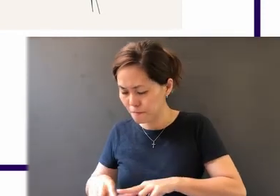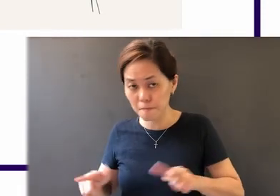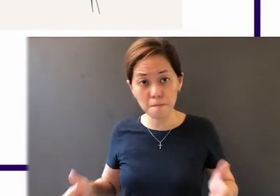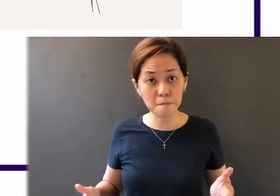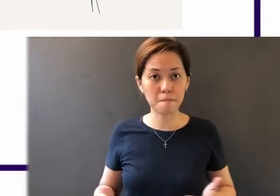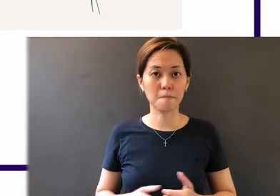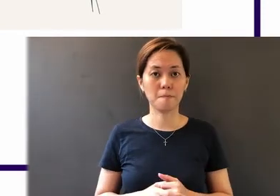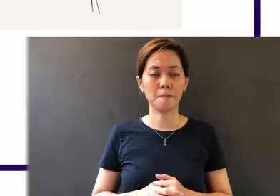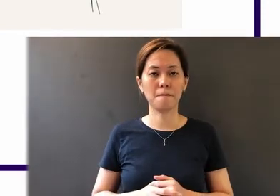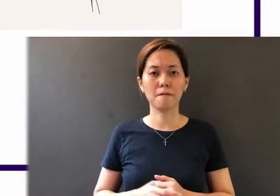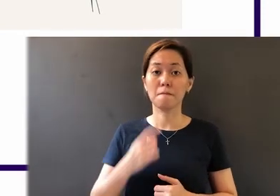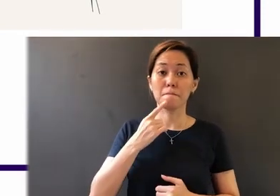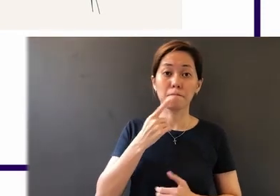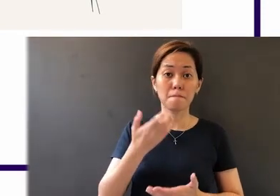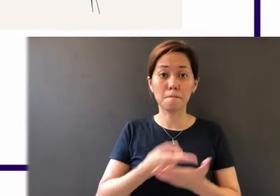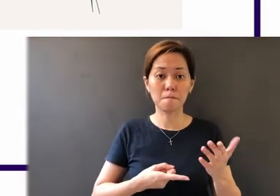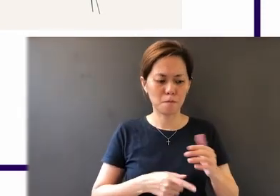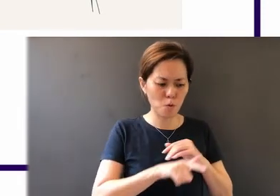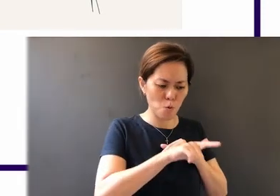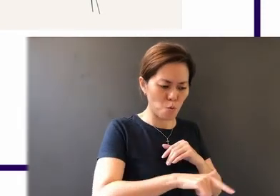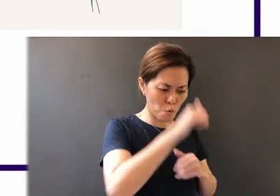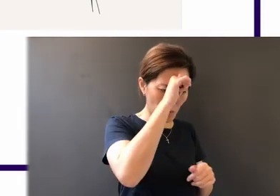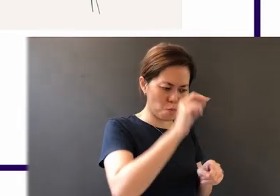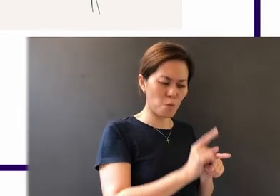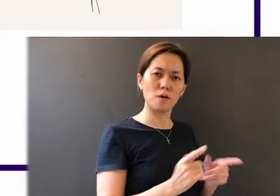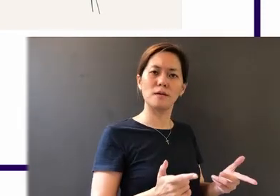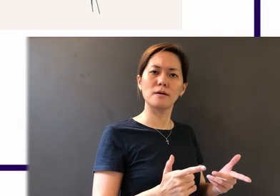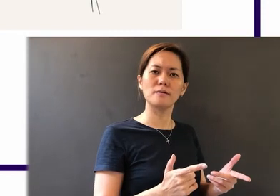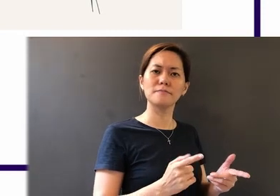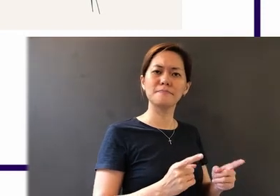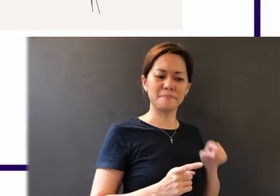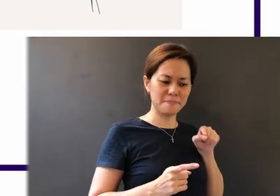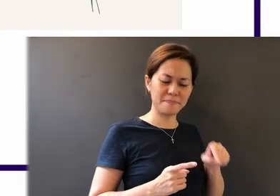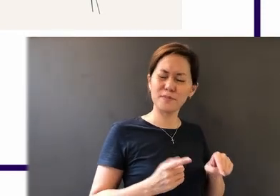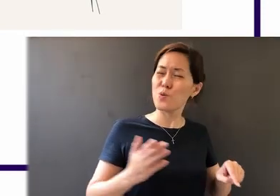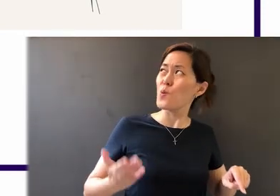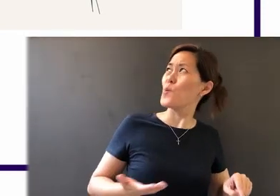So He says that "let the lowly brother boast in his exaltation,"